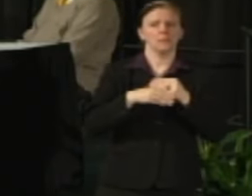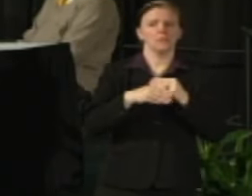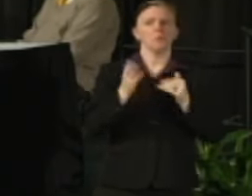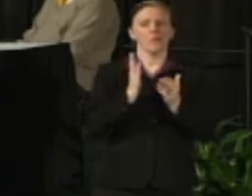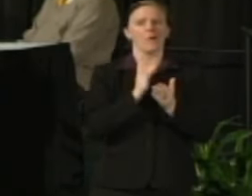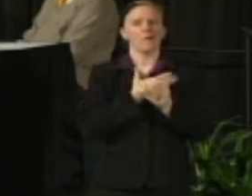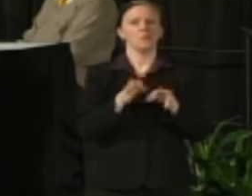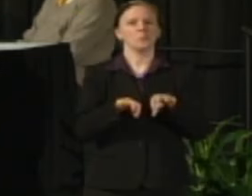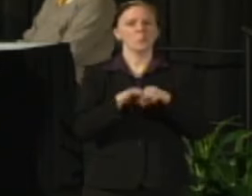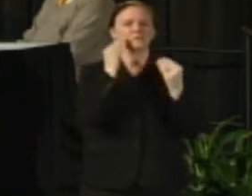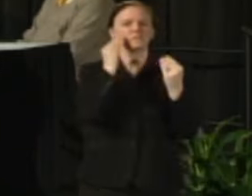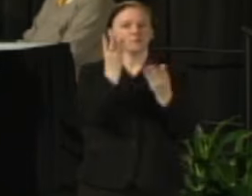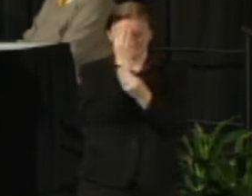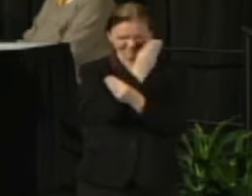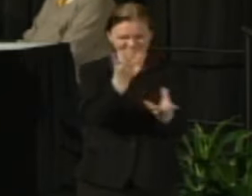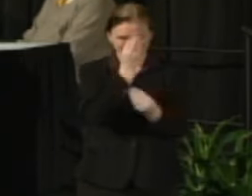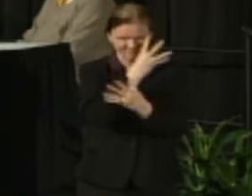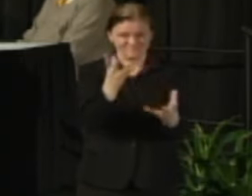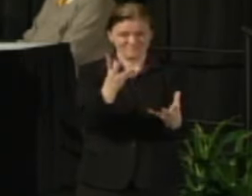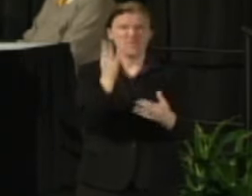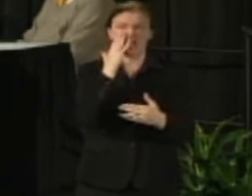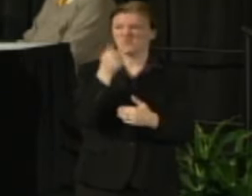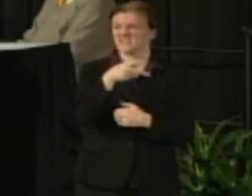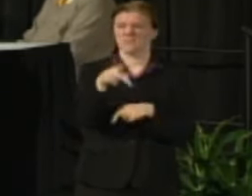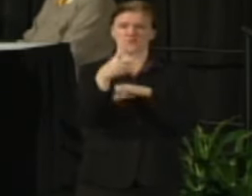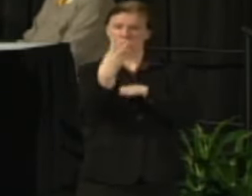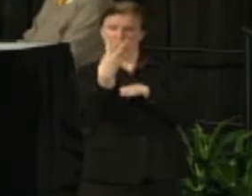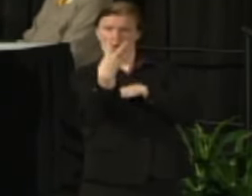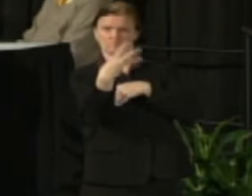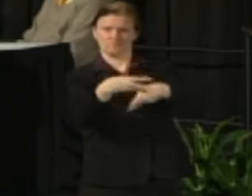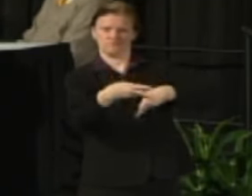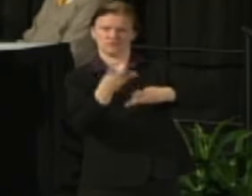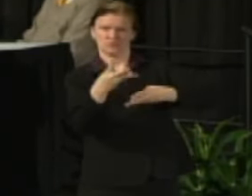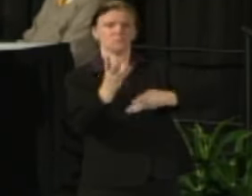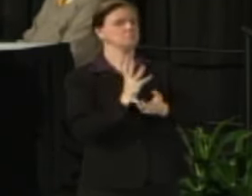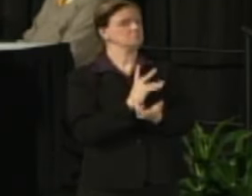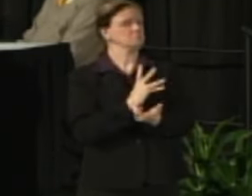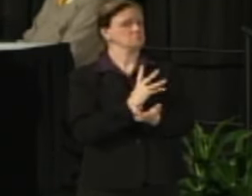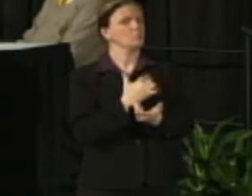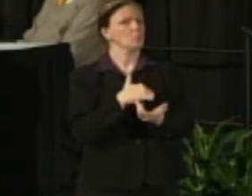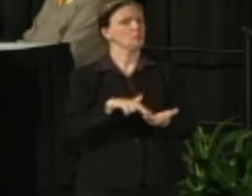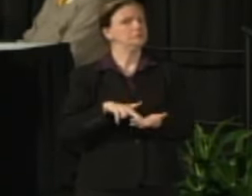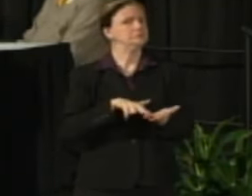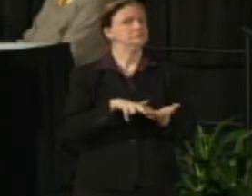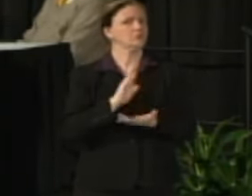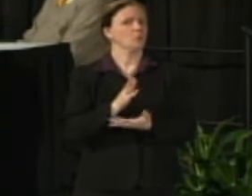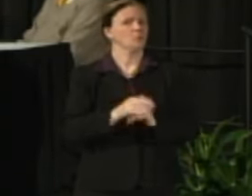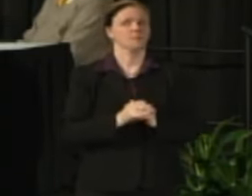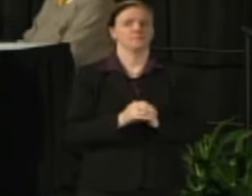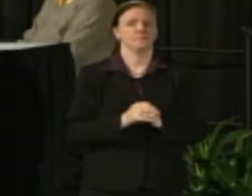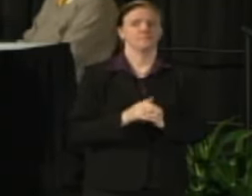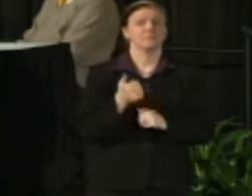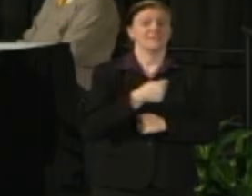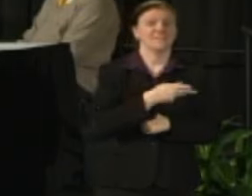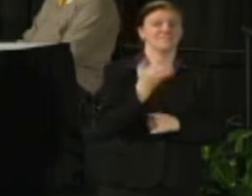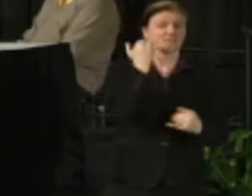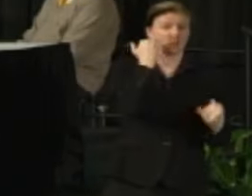As an example, over the last two weeks a lot of things have happened and have been developed that people wouldn't know about those absent a forum like this